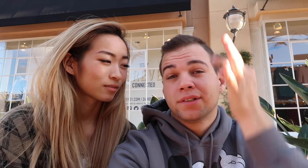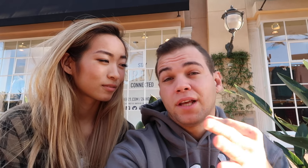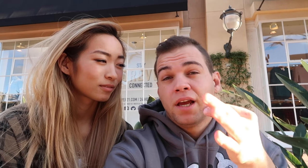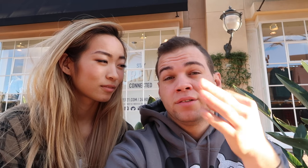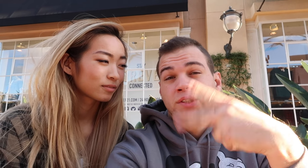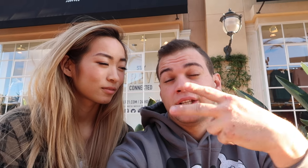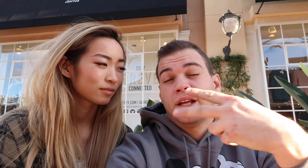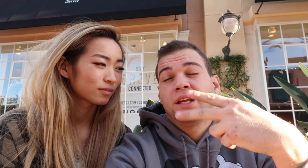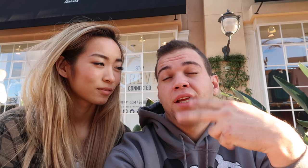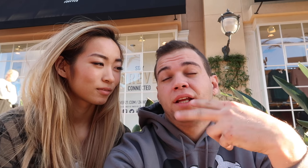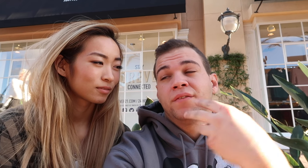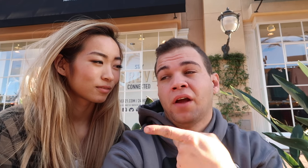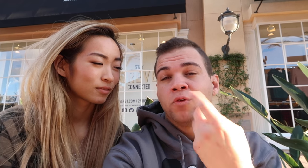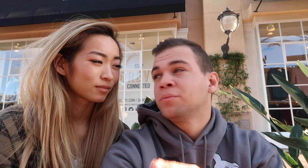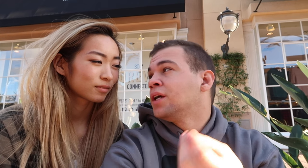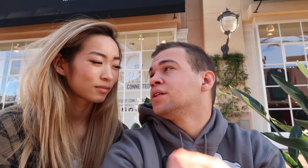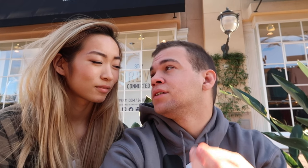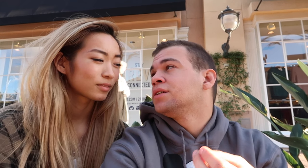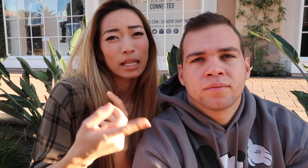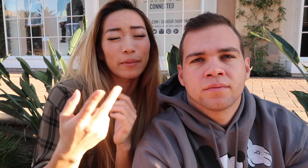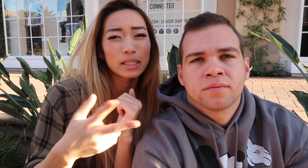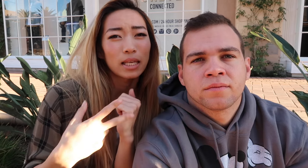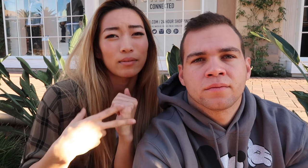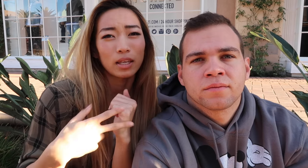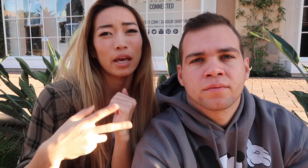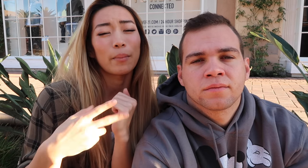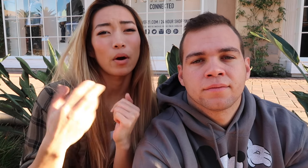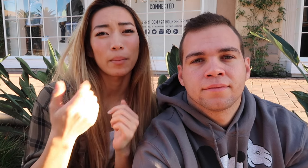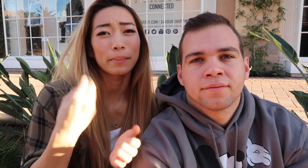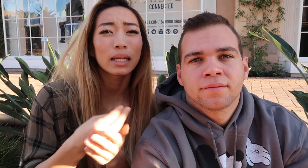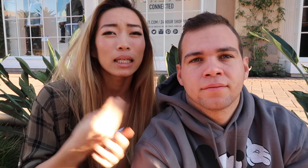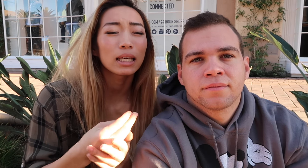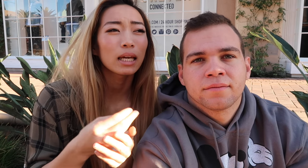so we decided to save our money and I've been saving up all my money